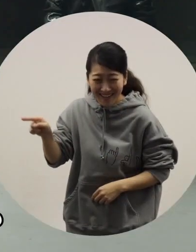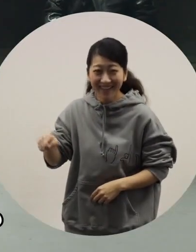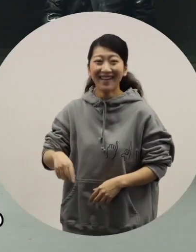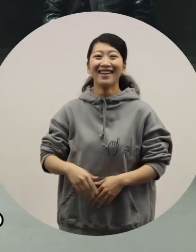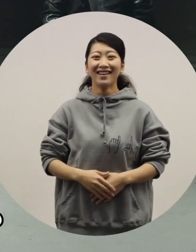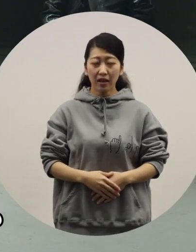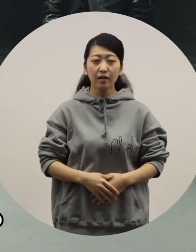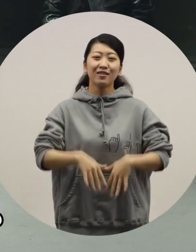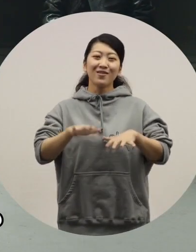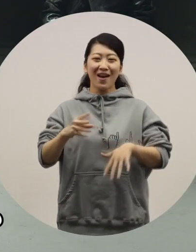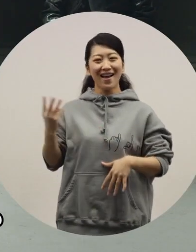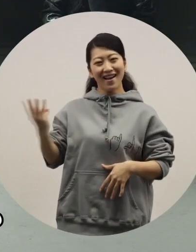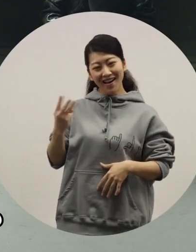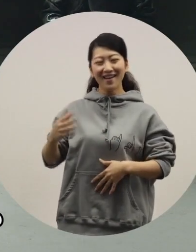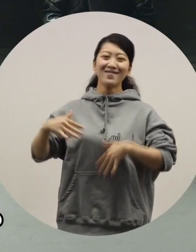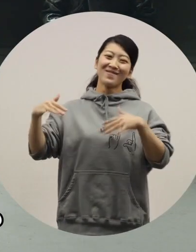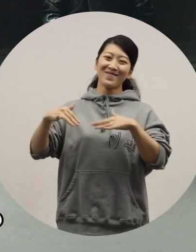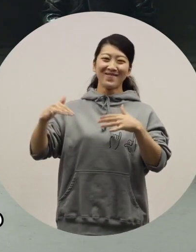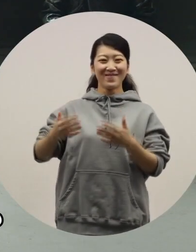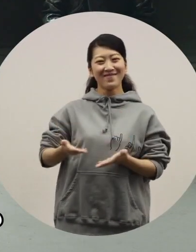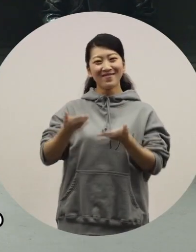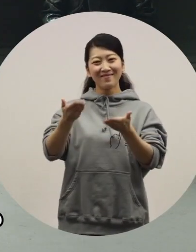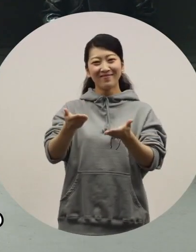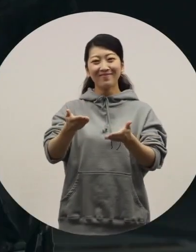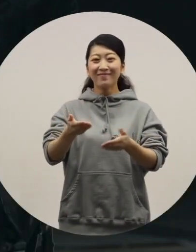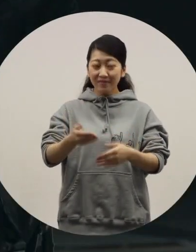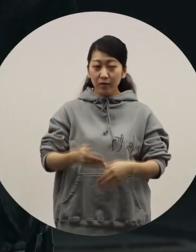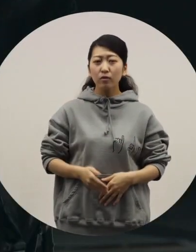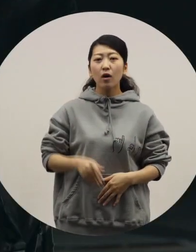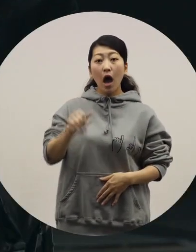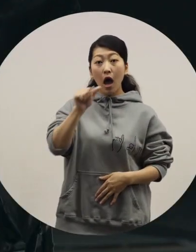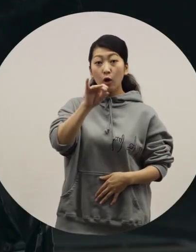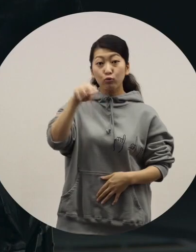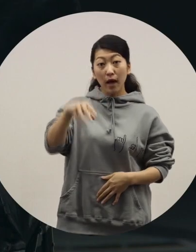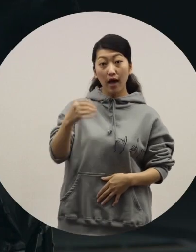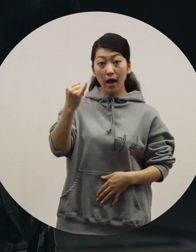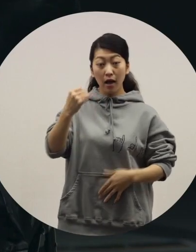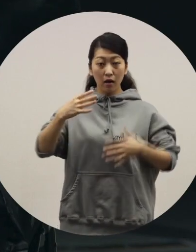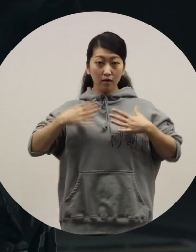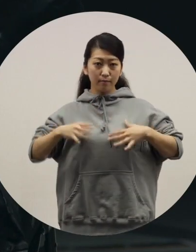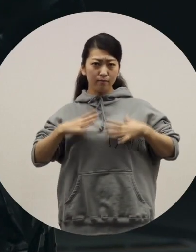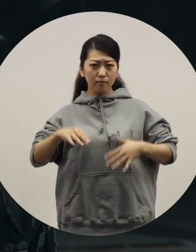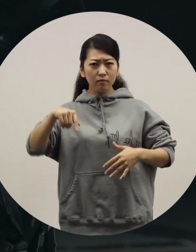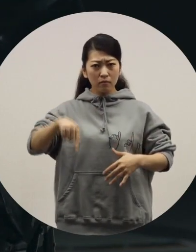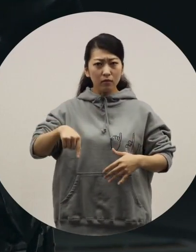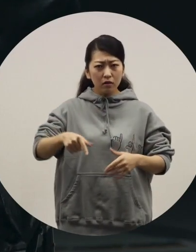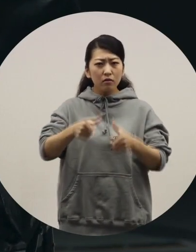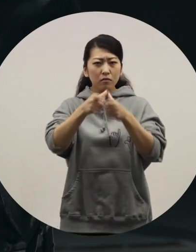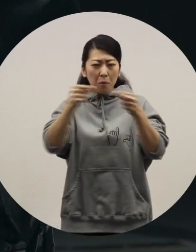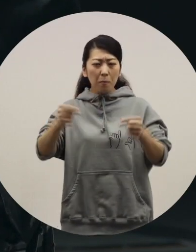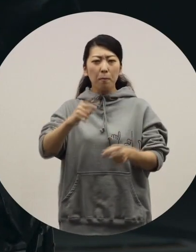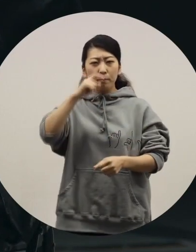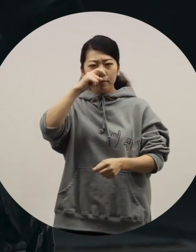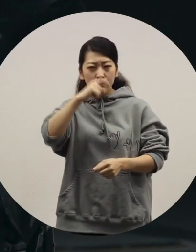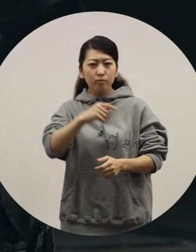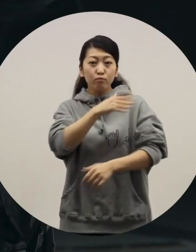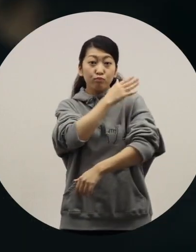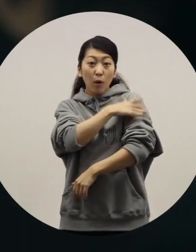These are the participants in today's talk. Mari, is your outfit from a Japanese vintage brand?